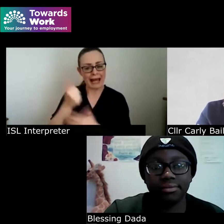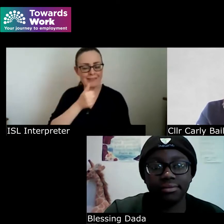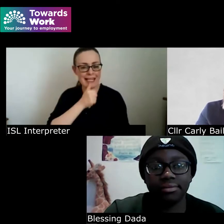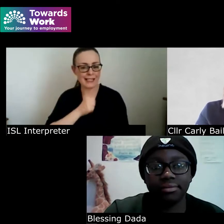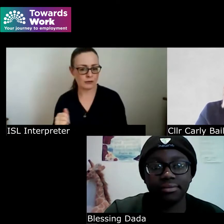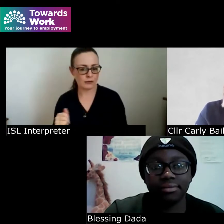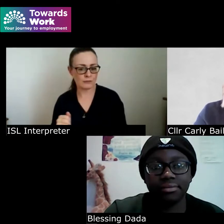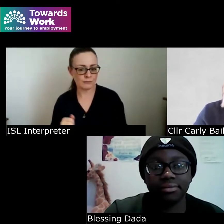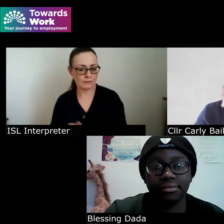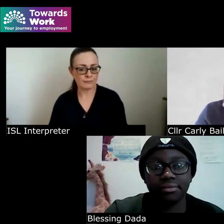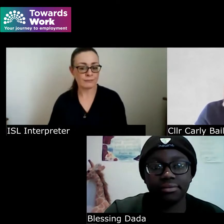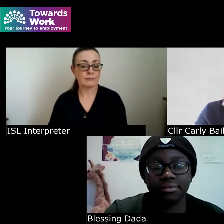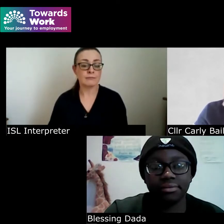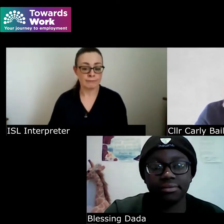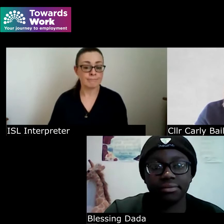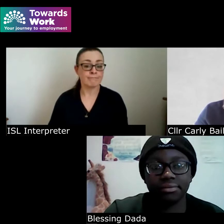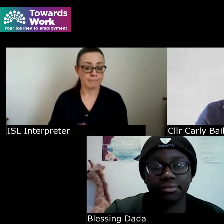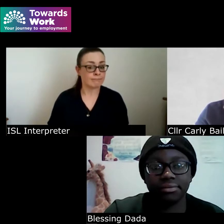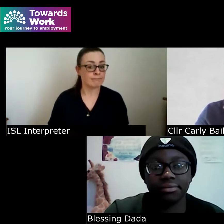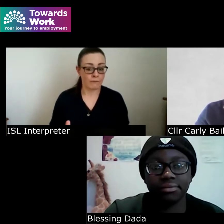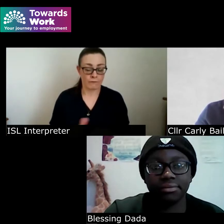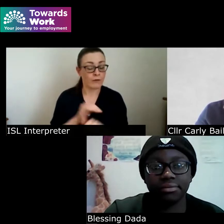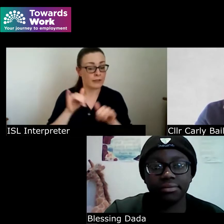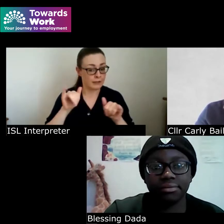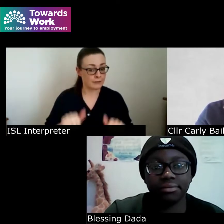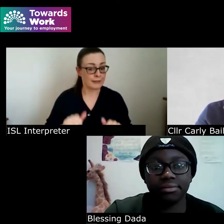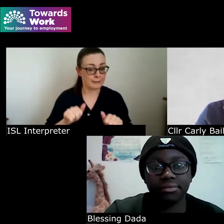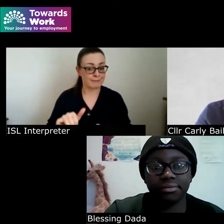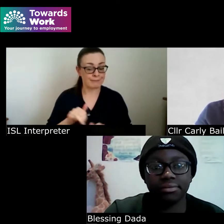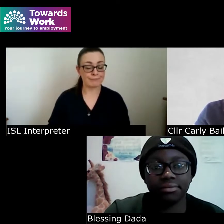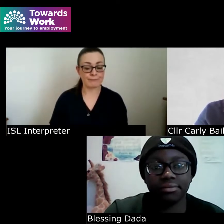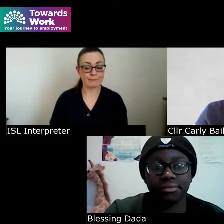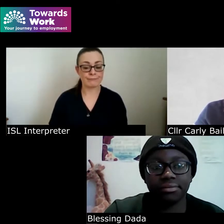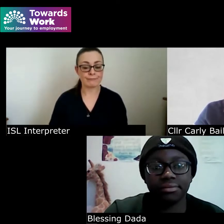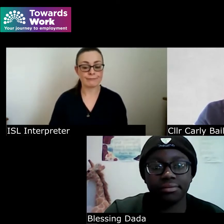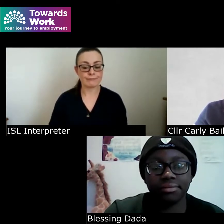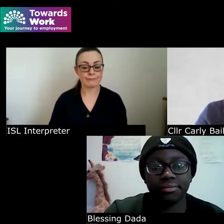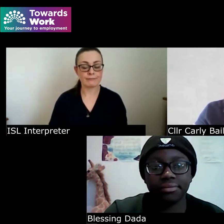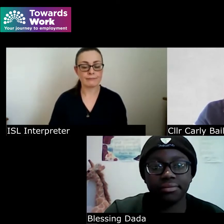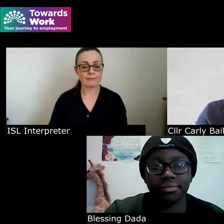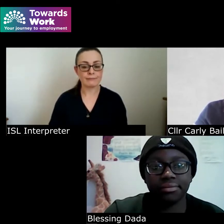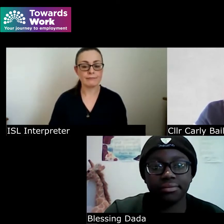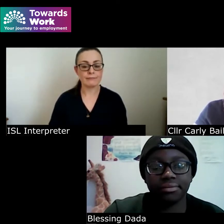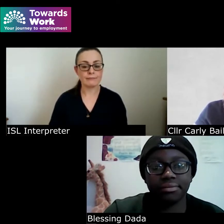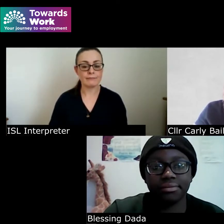absolutely couldn't agree with you more okay that's great that's great um blessing might